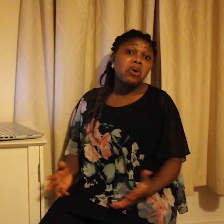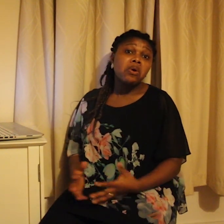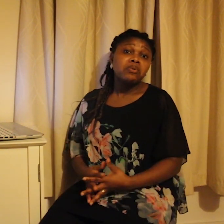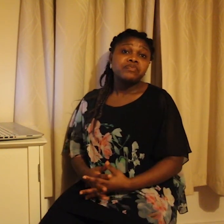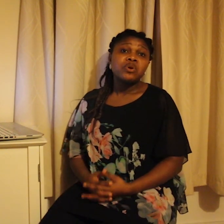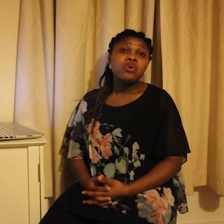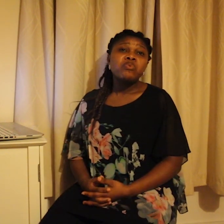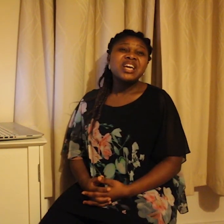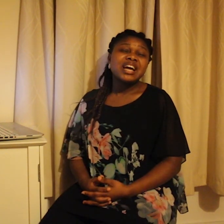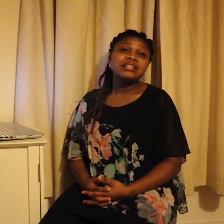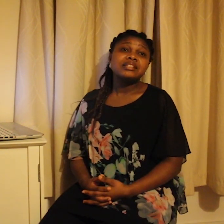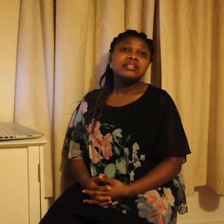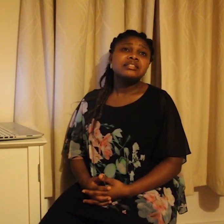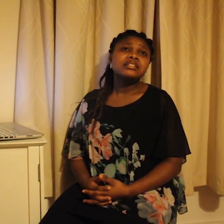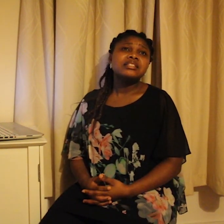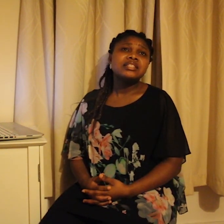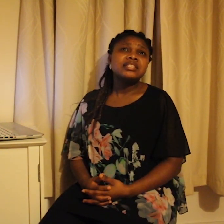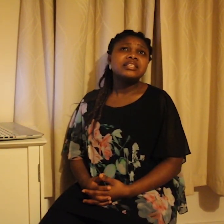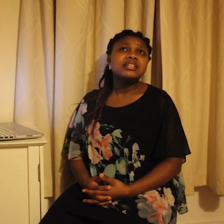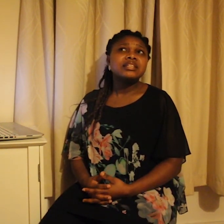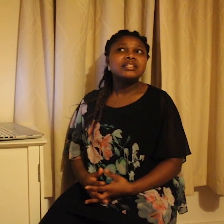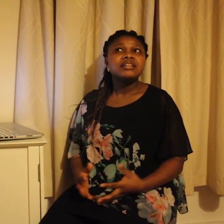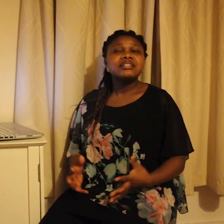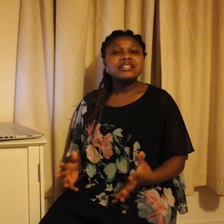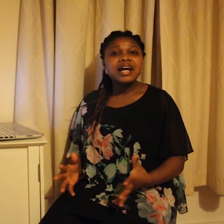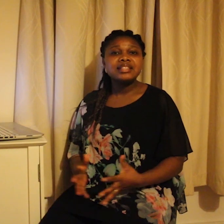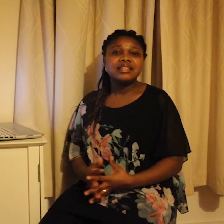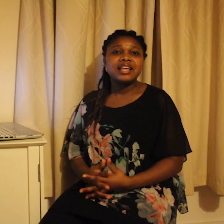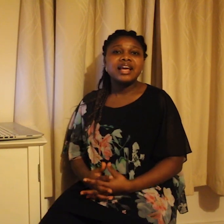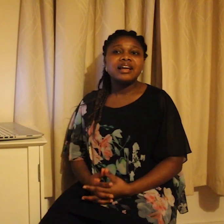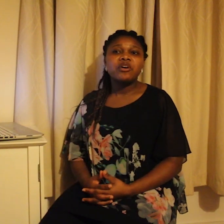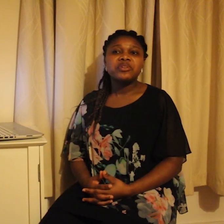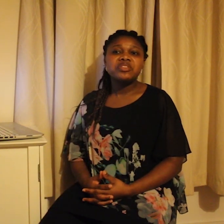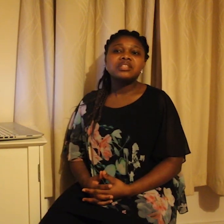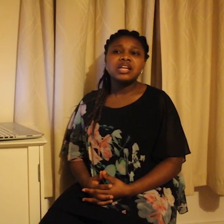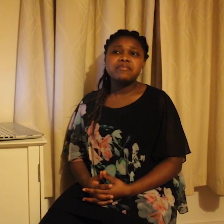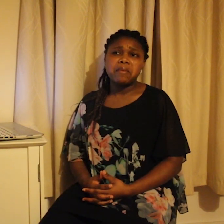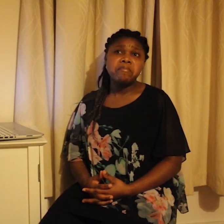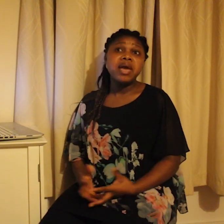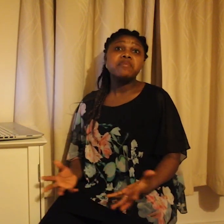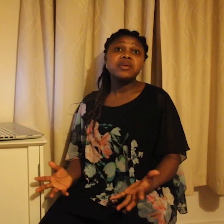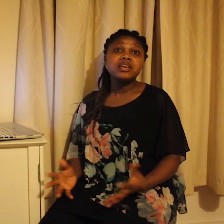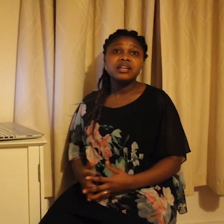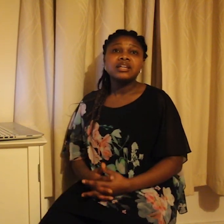So, we can stand on this claim that maybe the